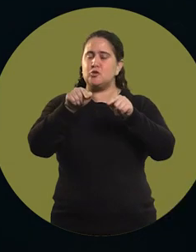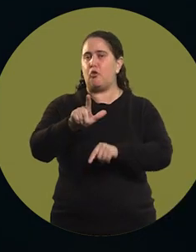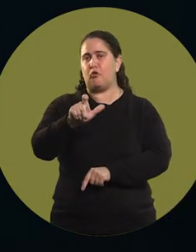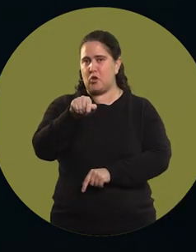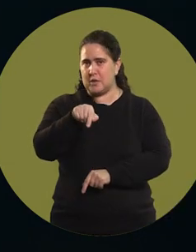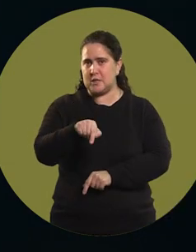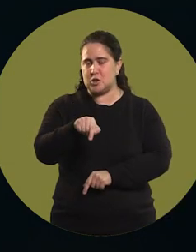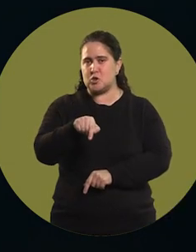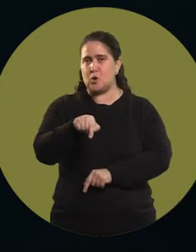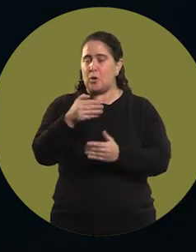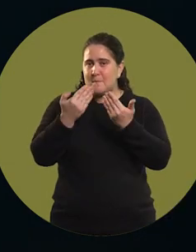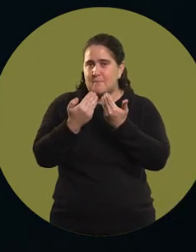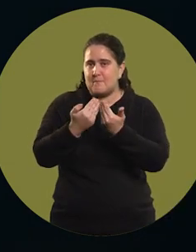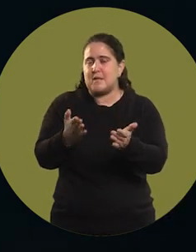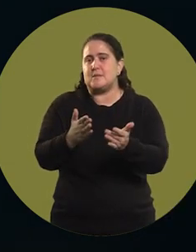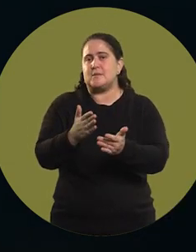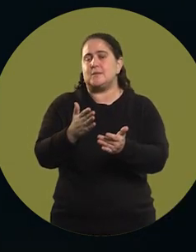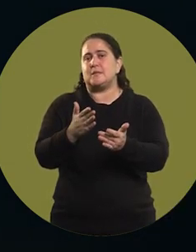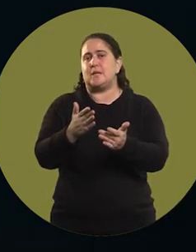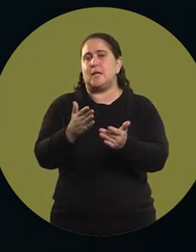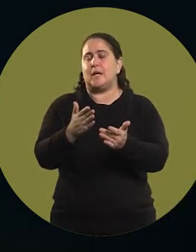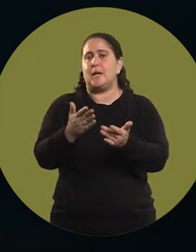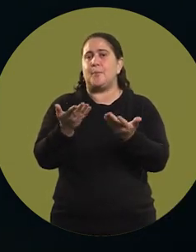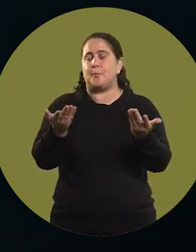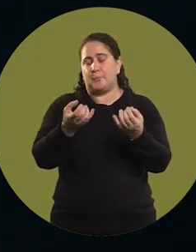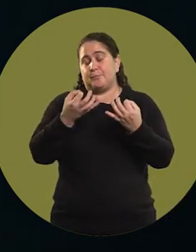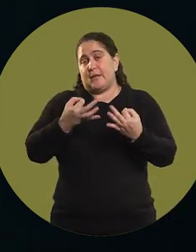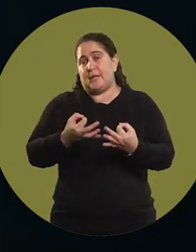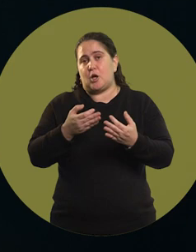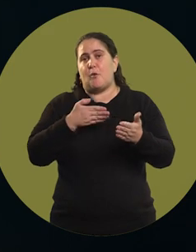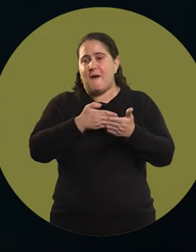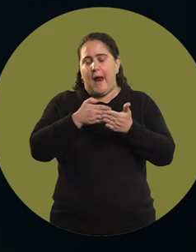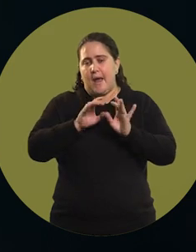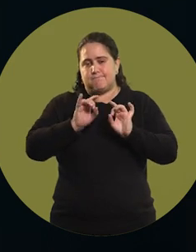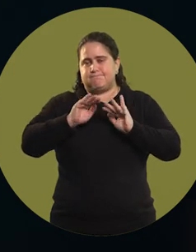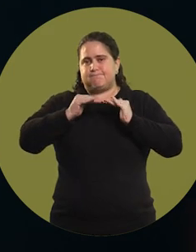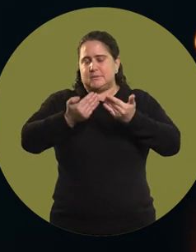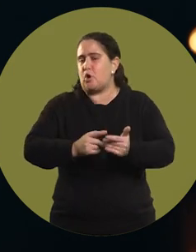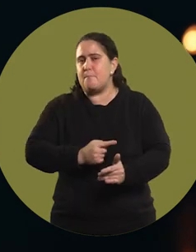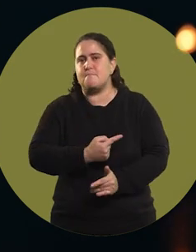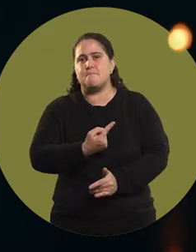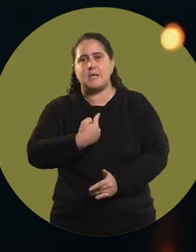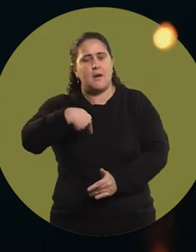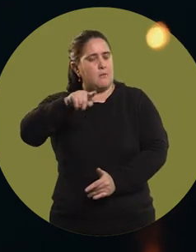Obviously, when I started, breaking through the barrier of being the first woman,